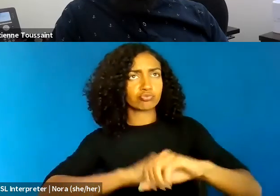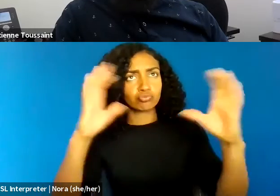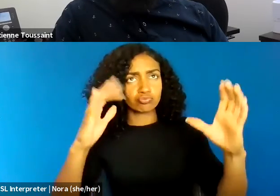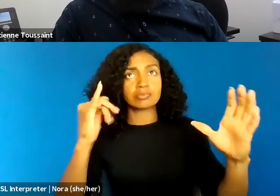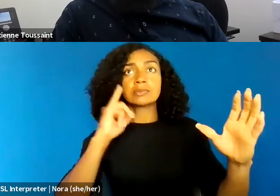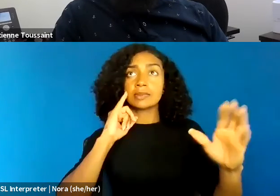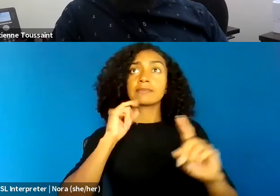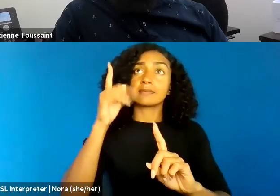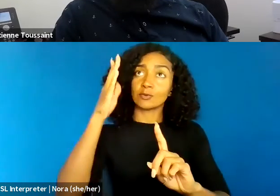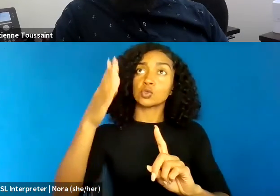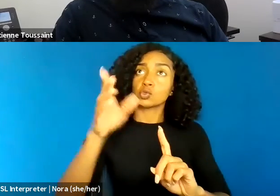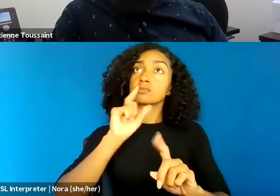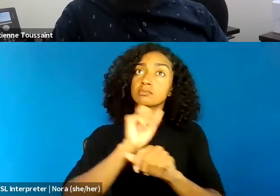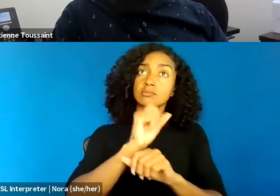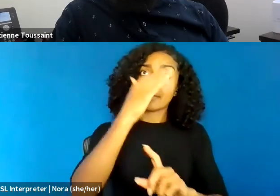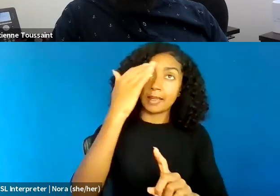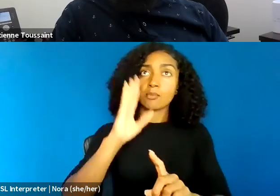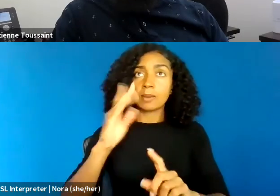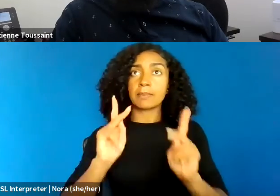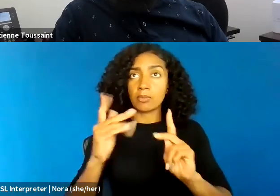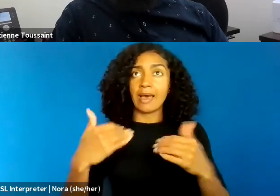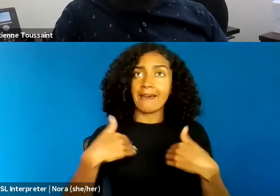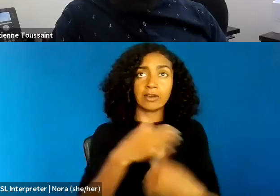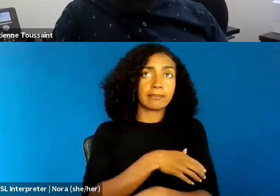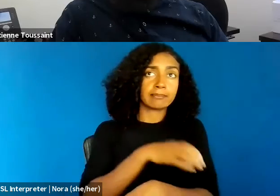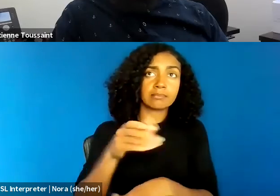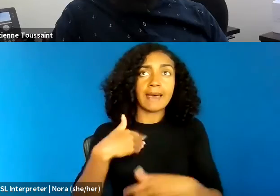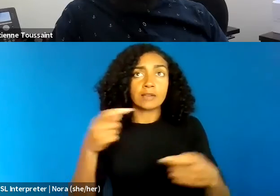might they even retire the term 'police' or 'policing',